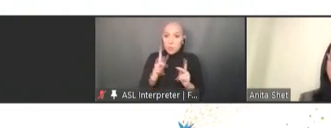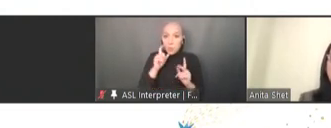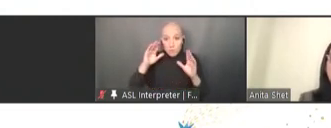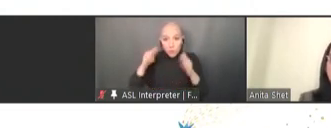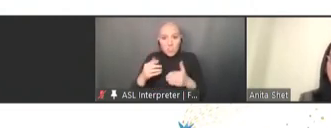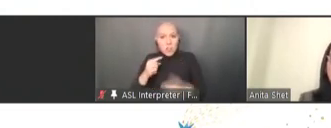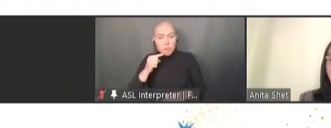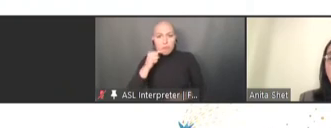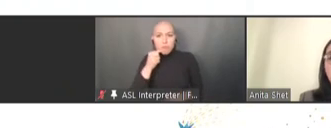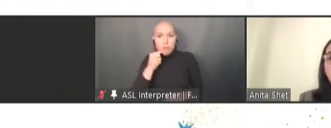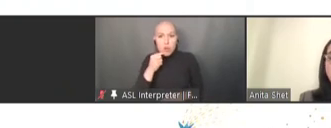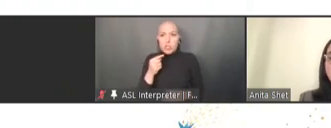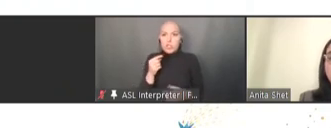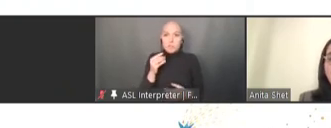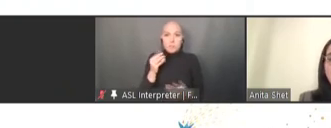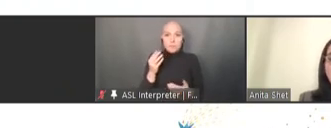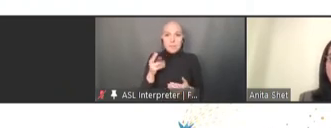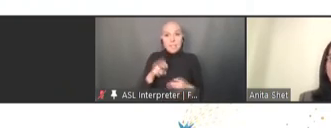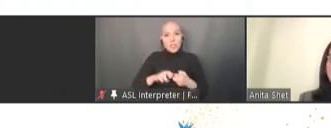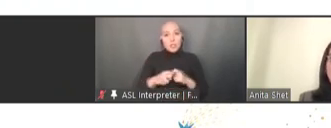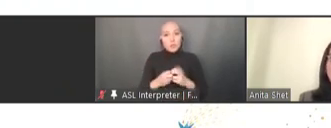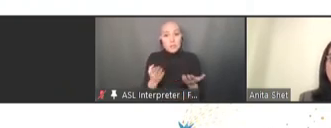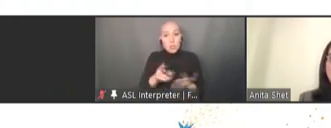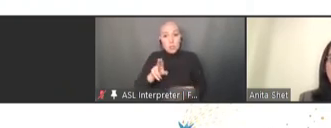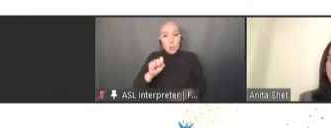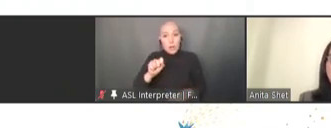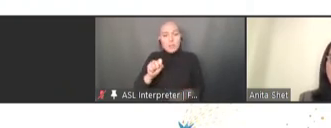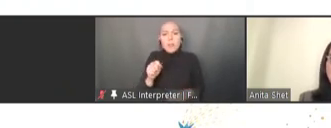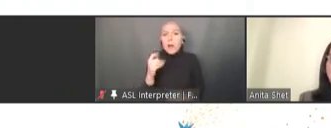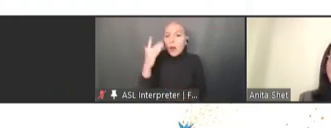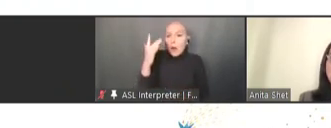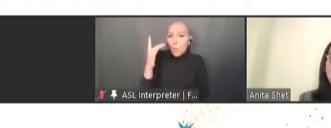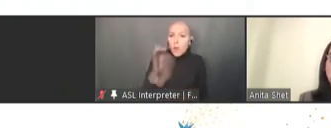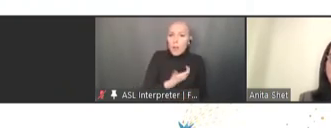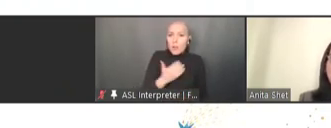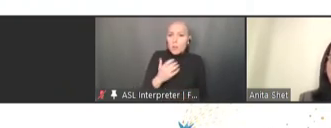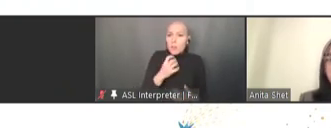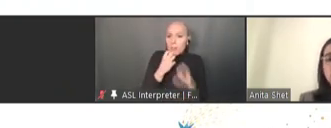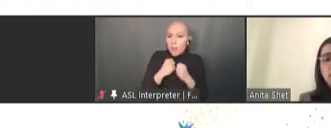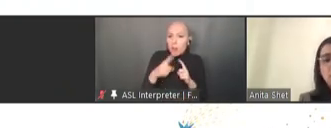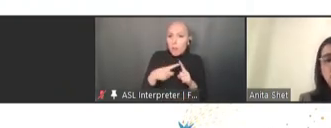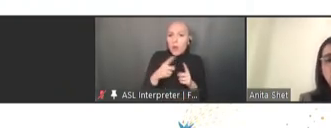issues. Why do we care about disruptions happening in global and distant regions?